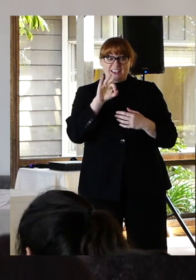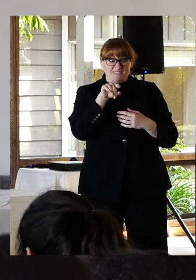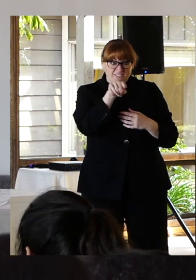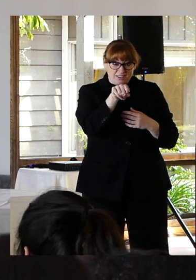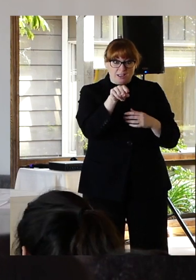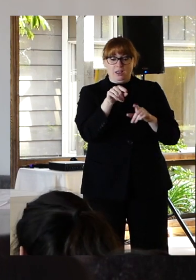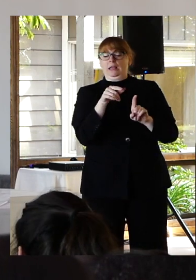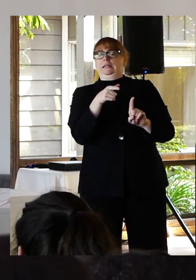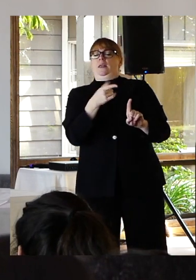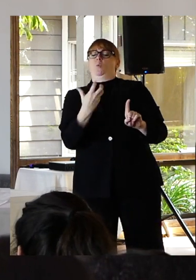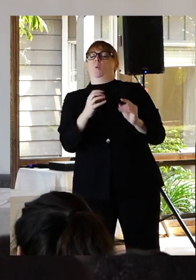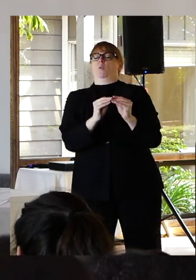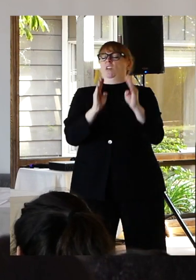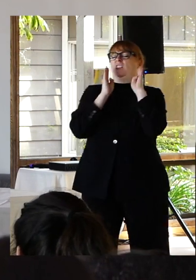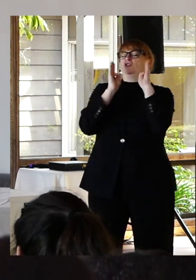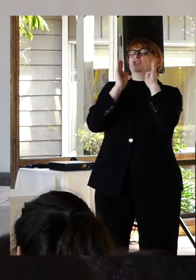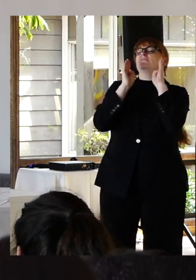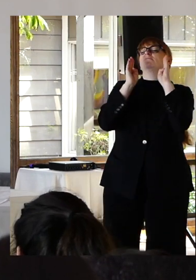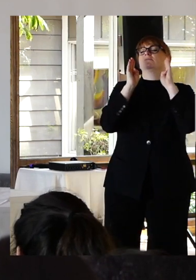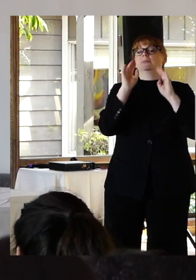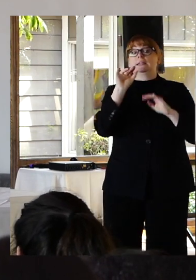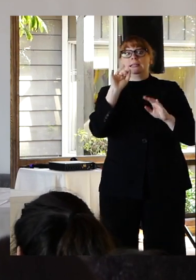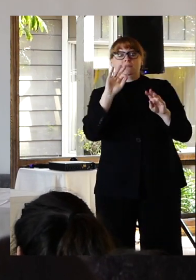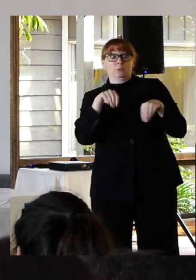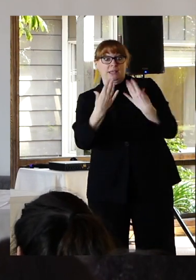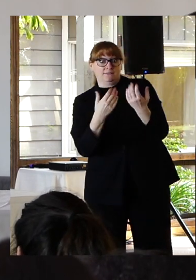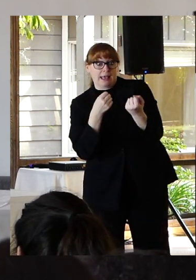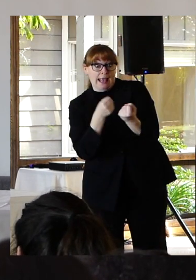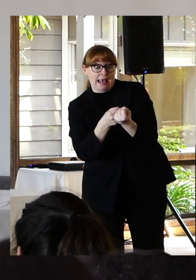by offering them aid we're actually only hindering their recovery because